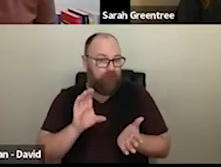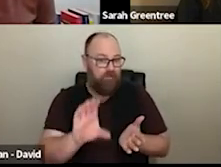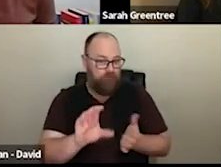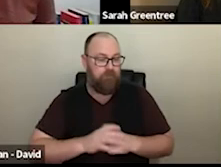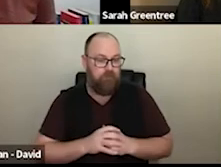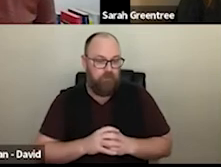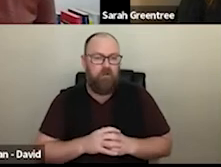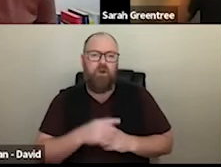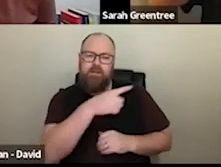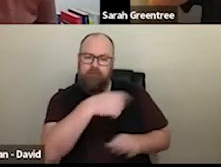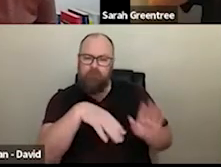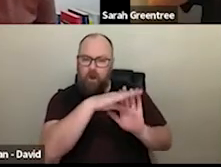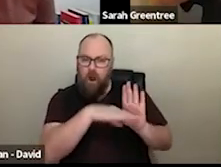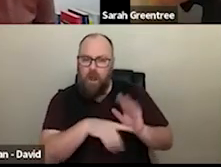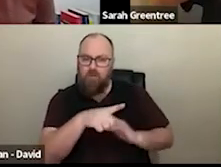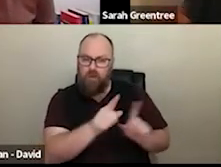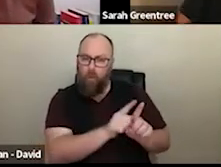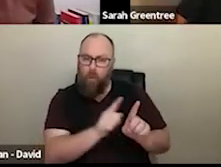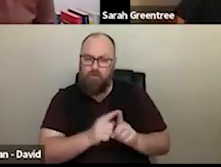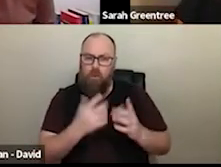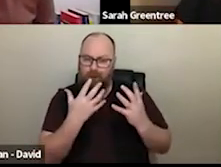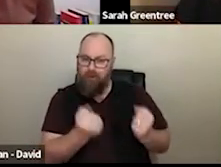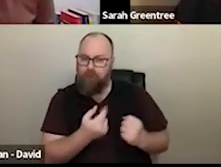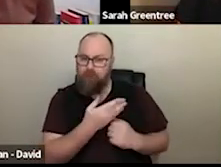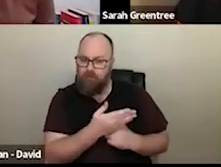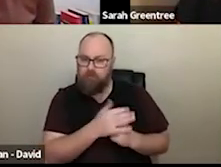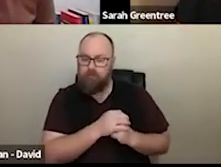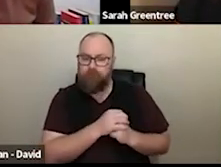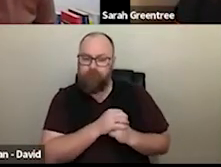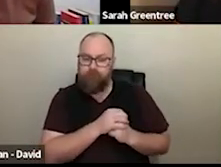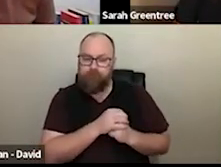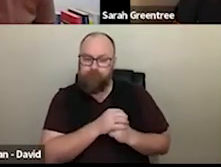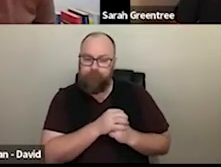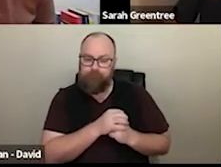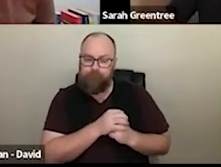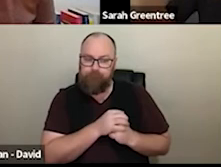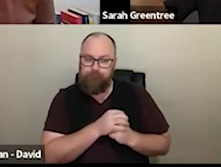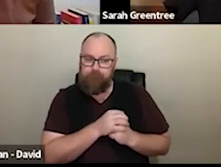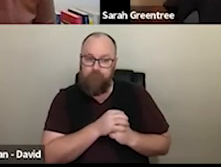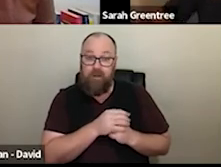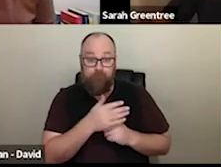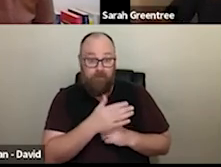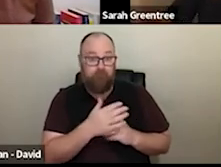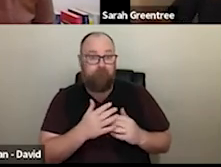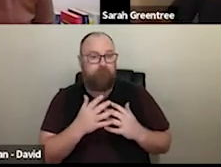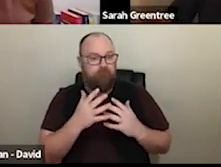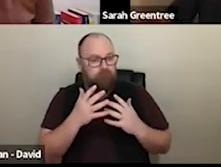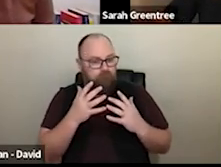and you'll notice, too, in the guidelines, that we also acknowledge that there's been a frank deal of. acknowledge that there has been a great deal of changes in